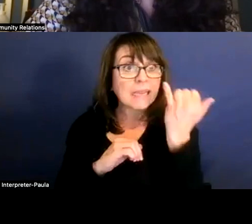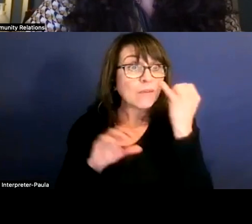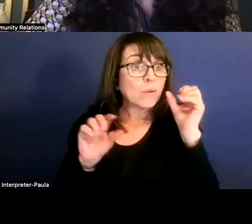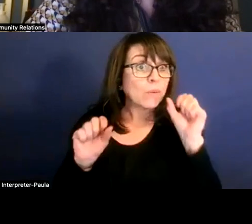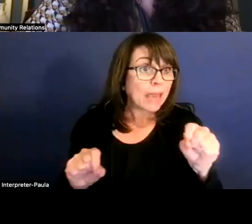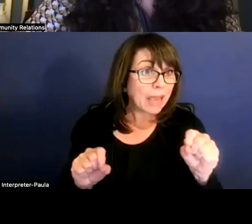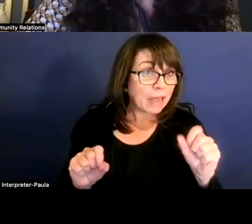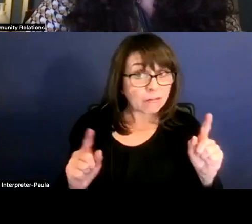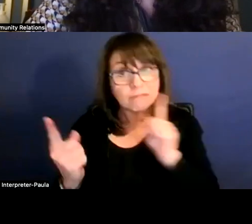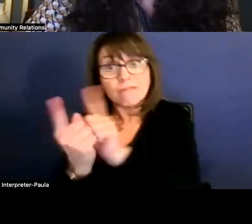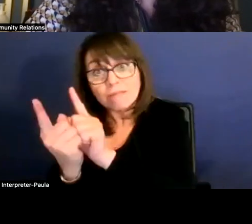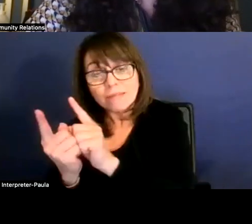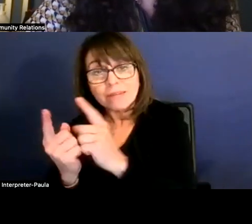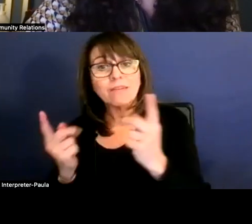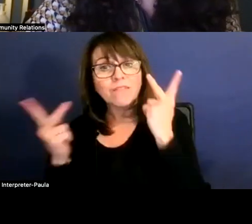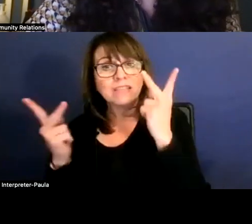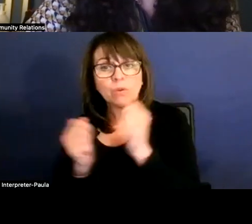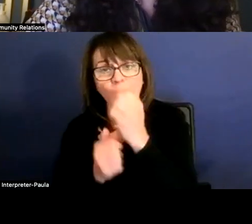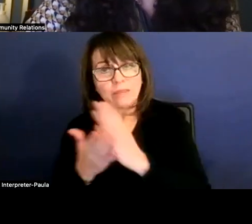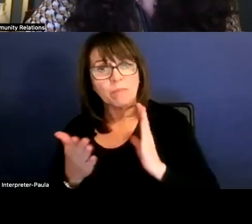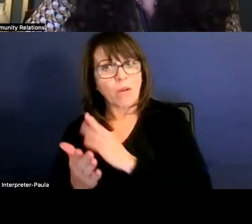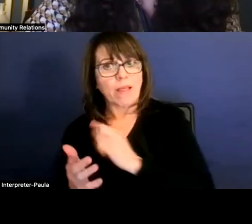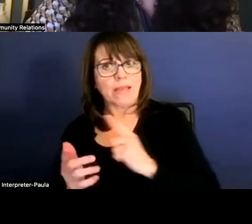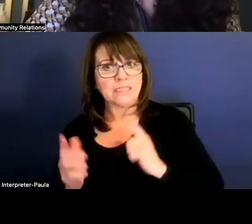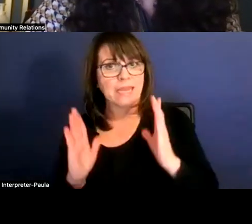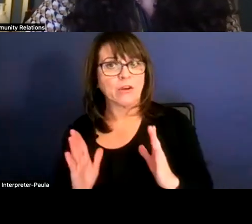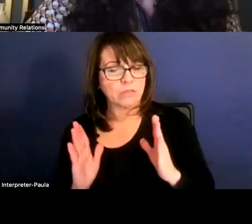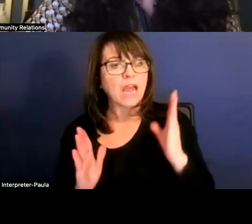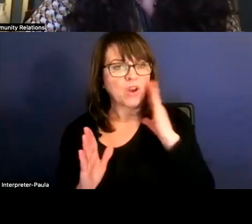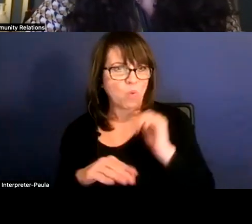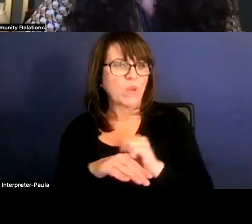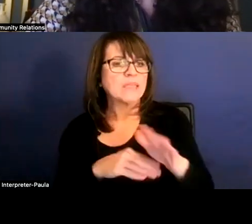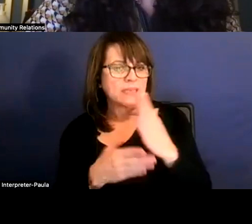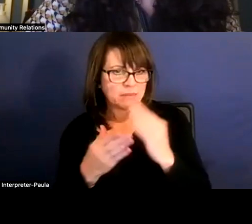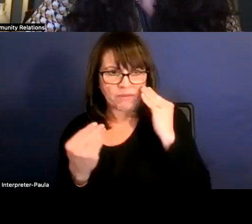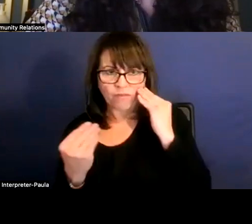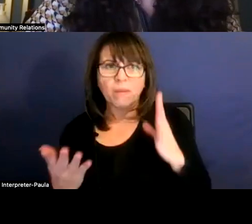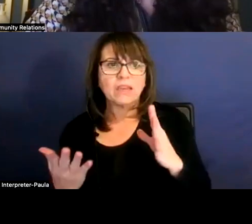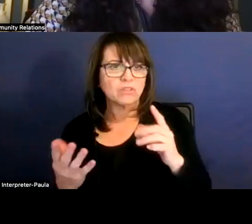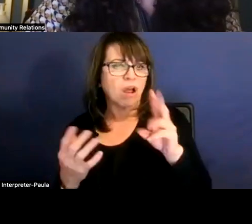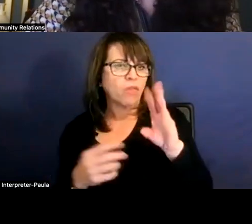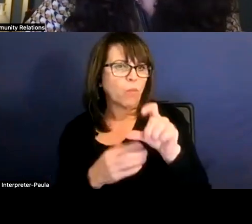and visit with some of our legislators. I know we sent some information, it's in our website also. But things like that,